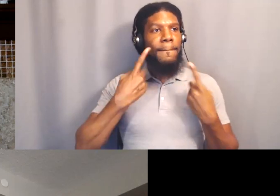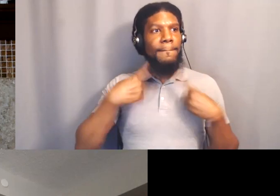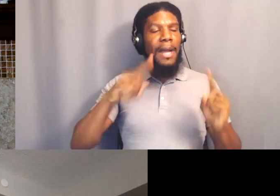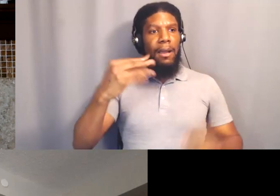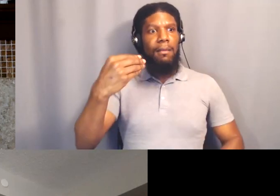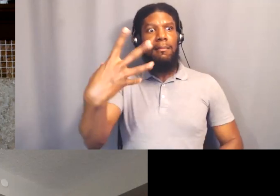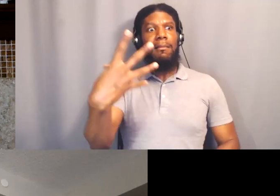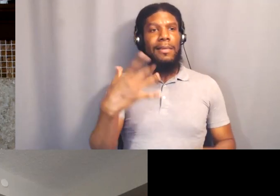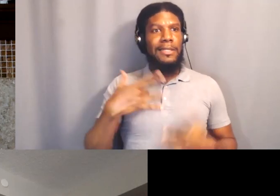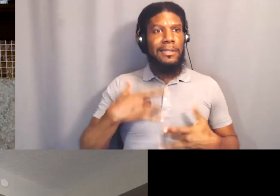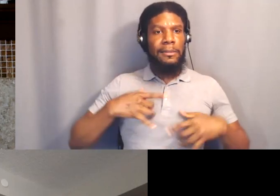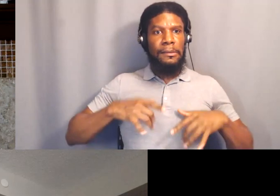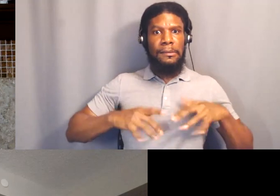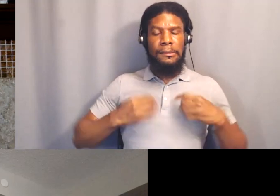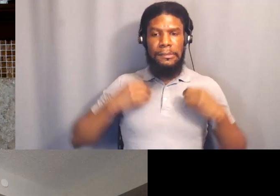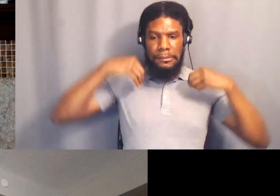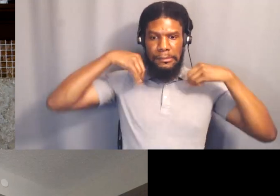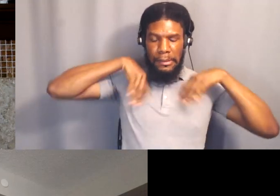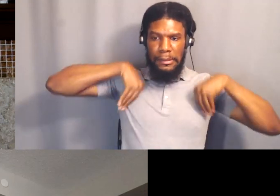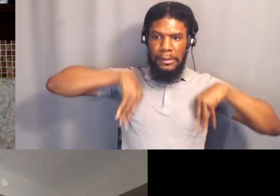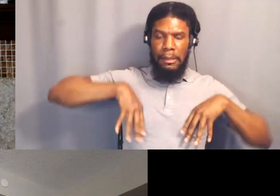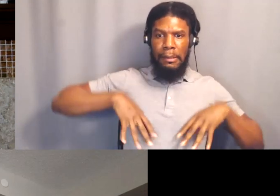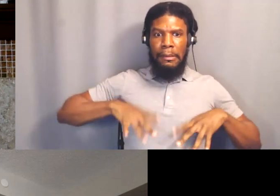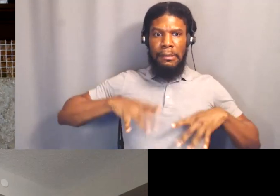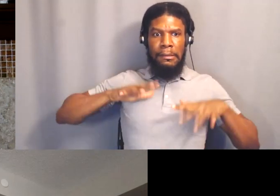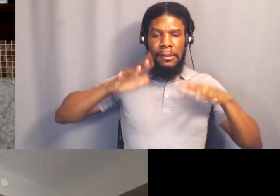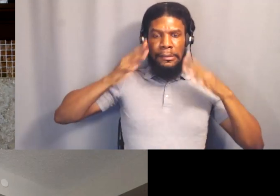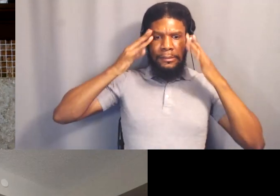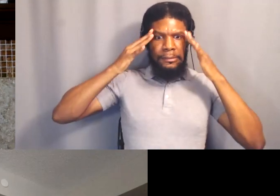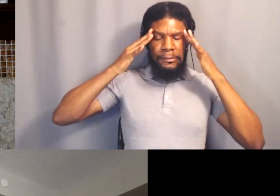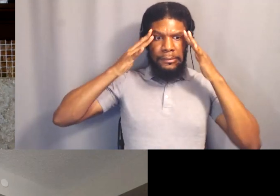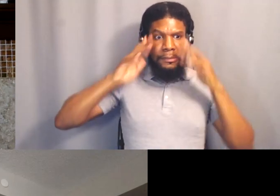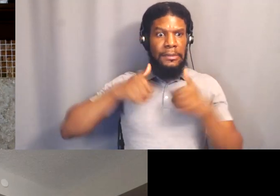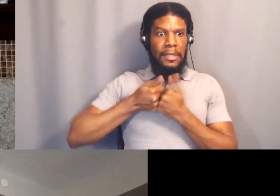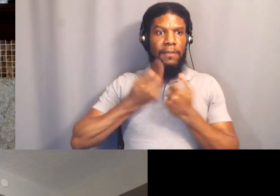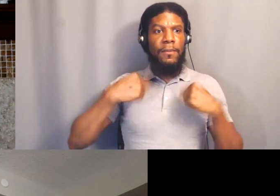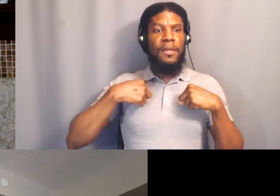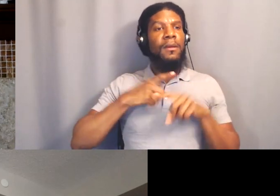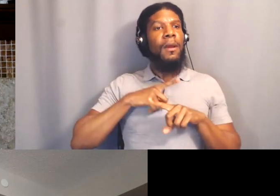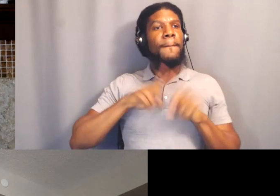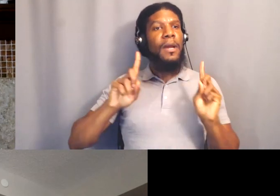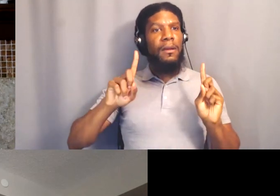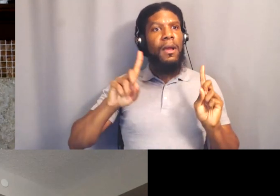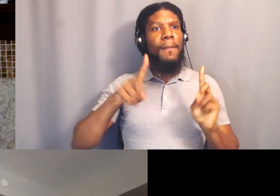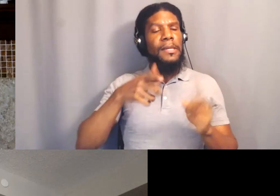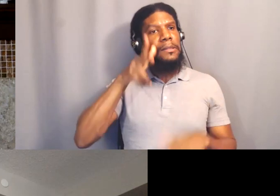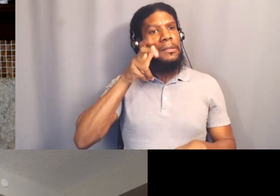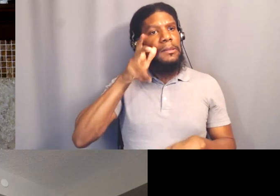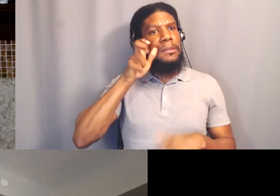so this is kind of hard for me. So, I've actually been listening and learning from you for about a year now. So I got involved.